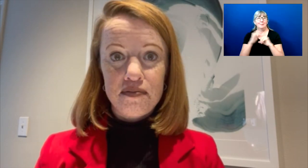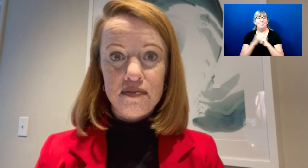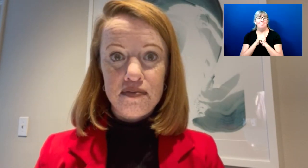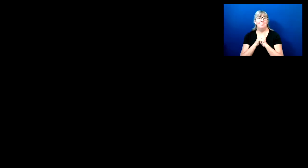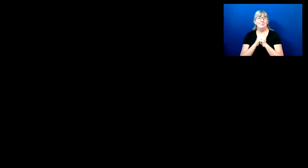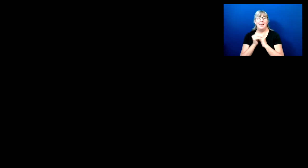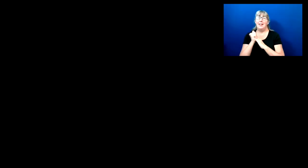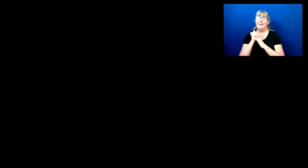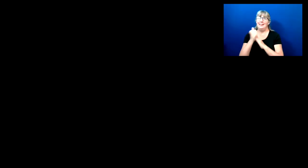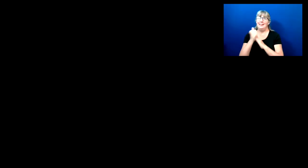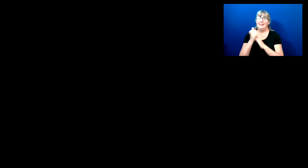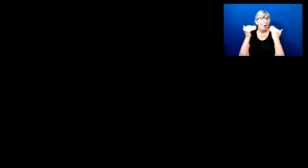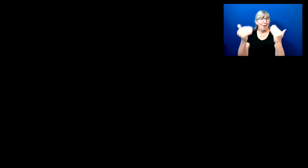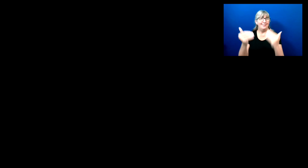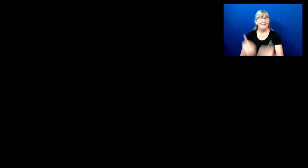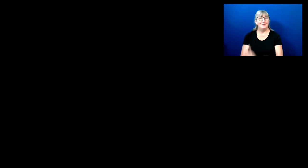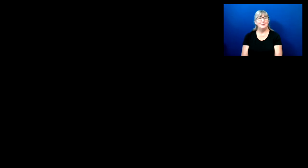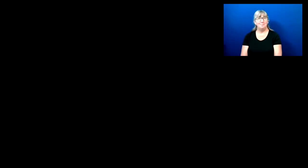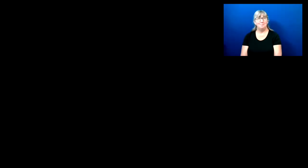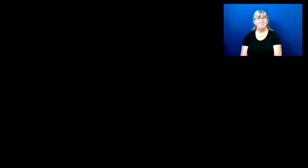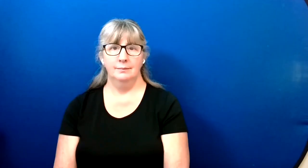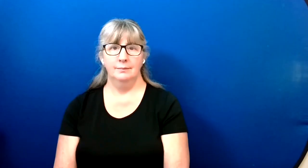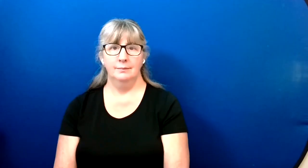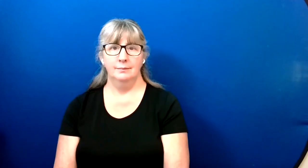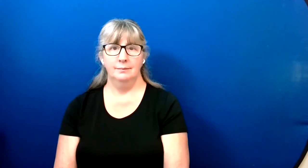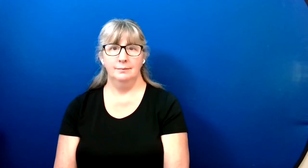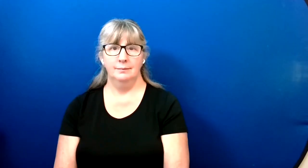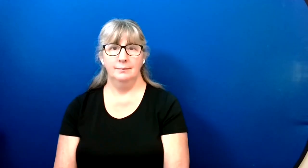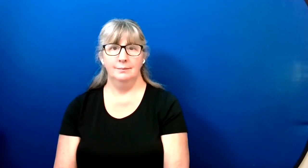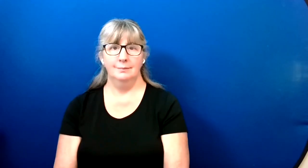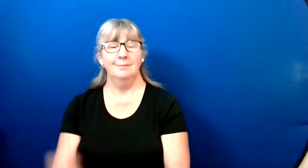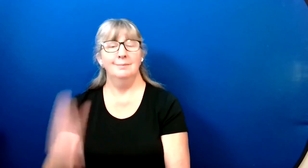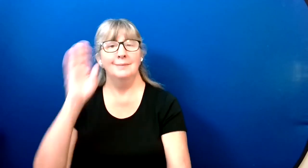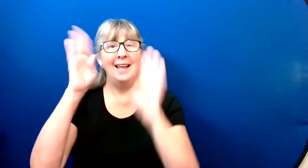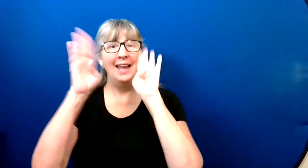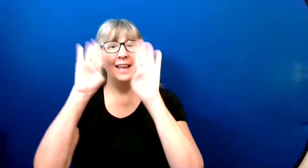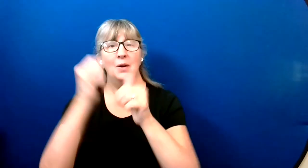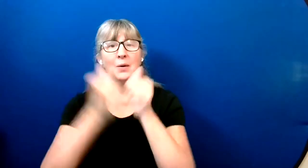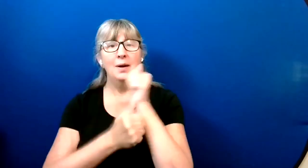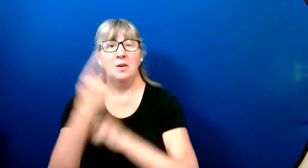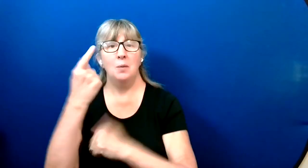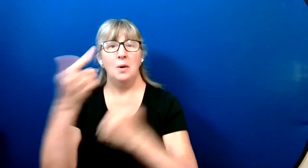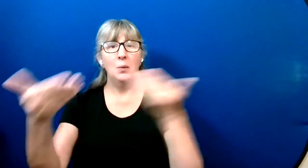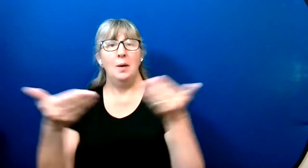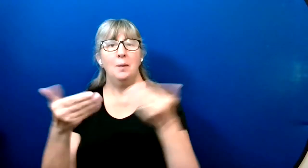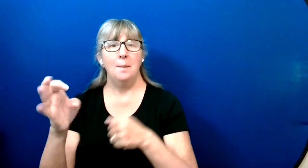Hi, everyone. Welcome back.